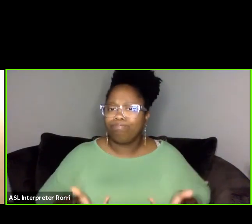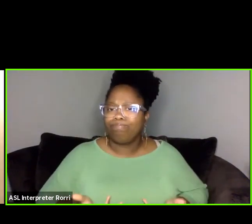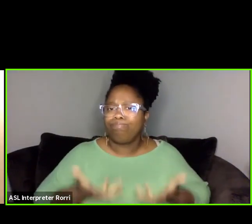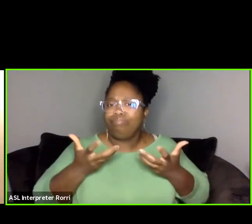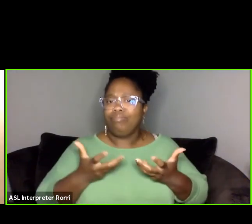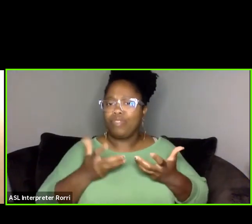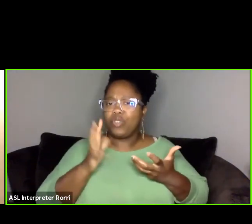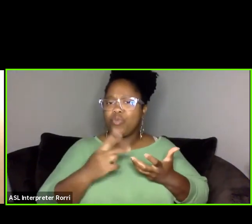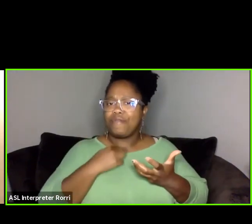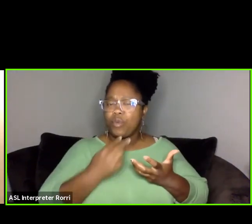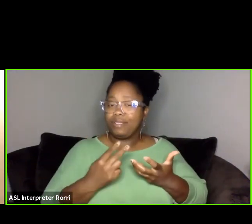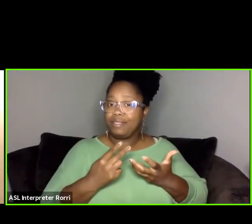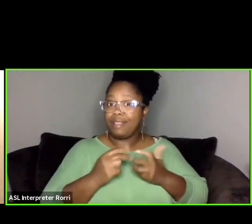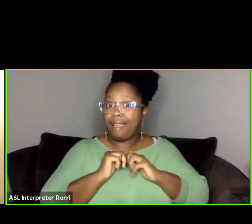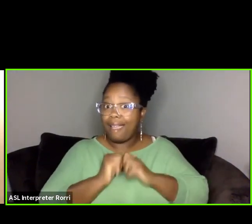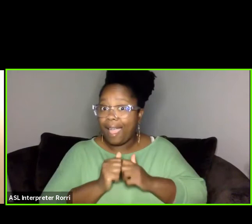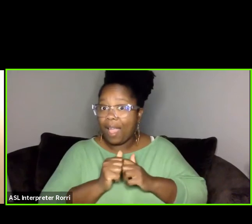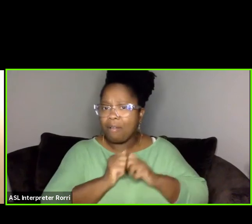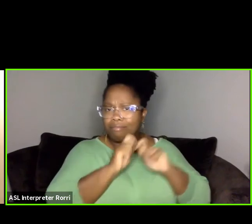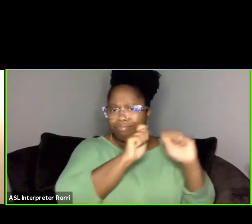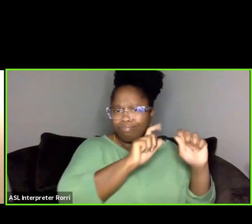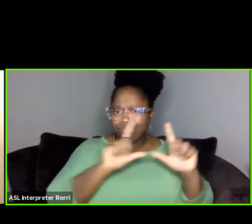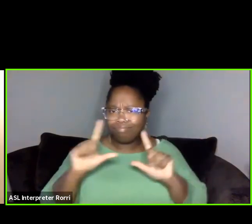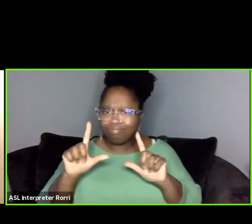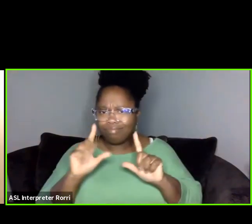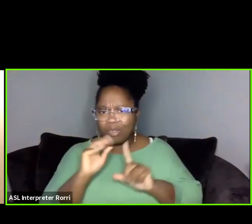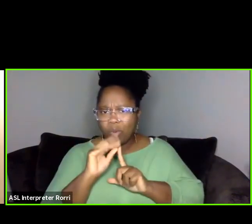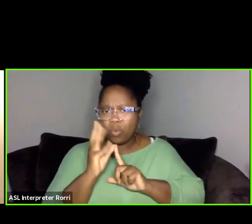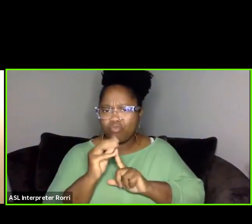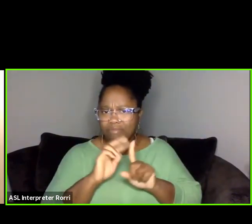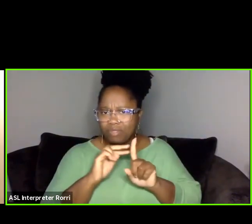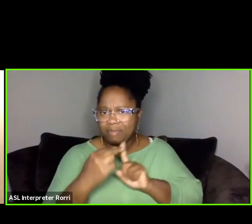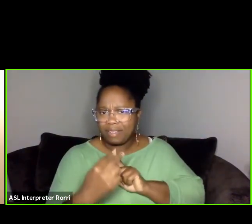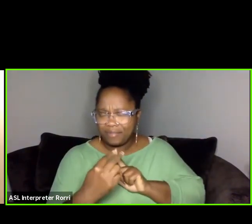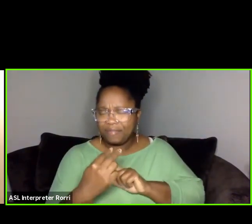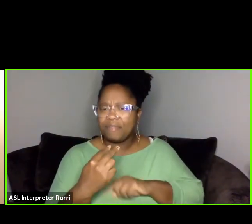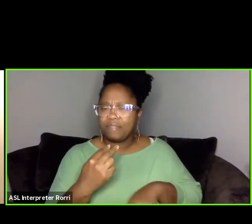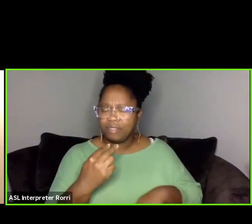of your cultural perspective and in a way that really aligns